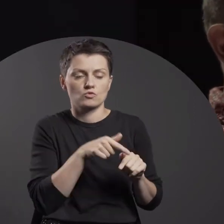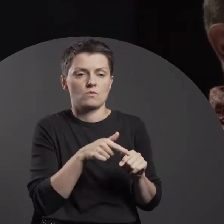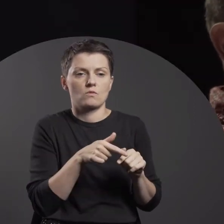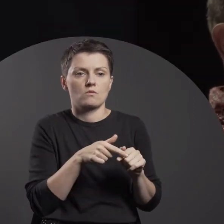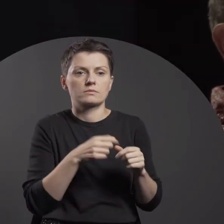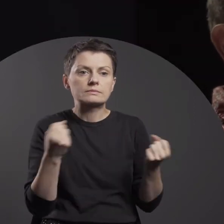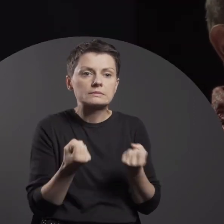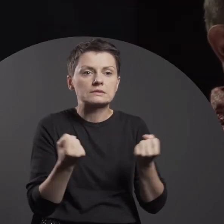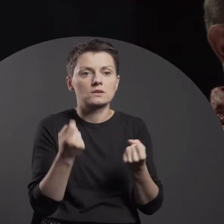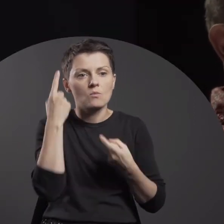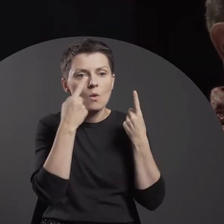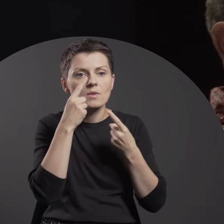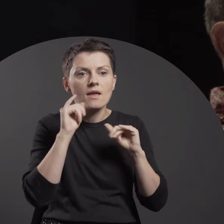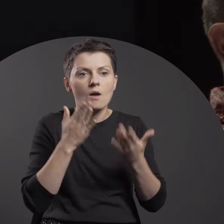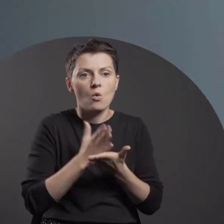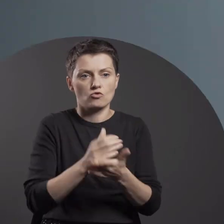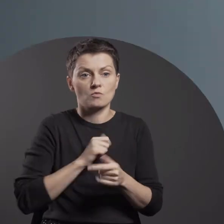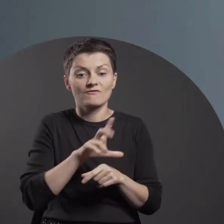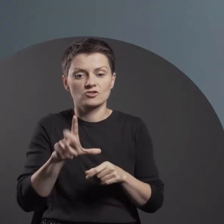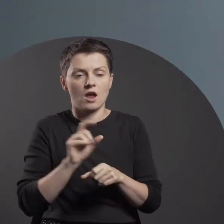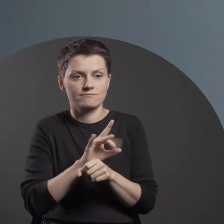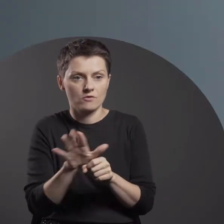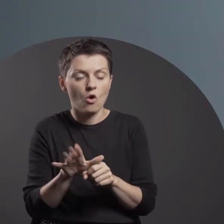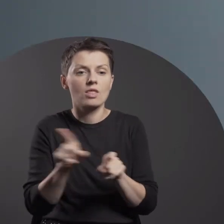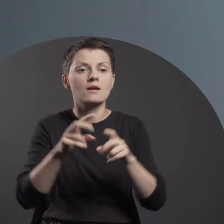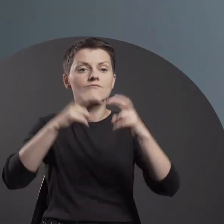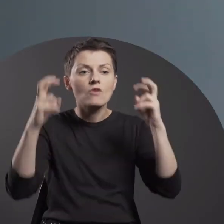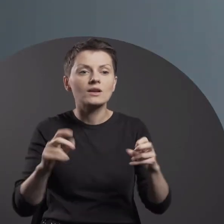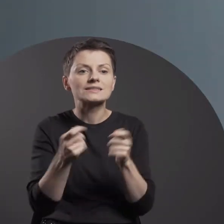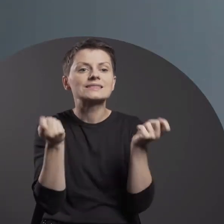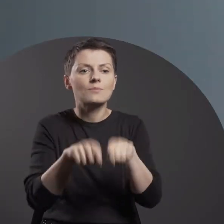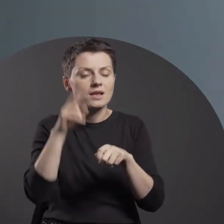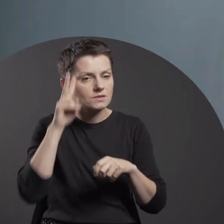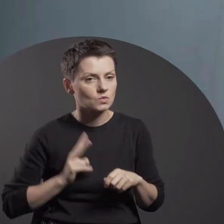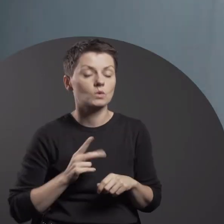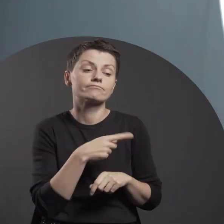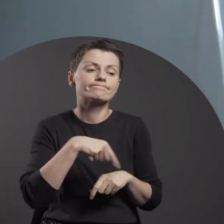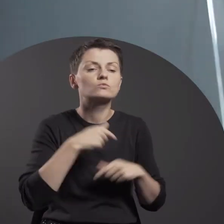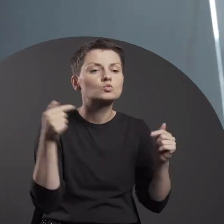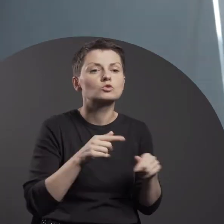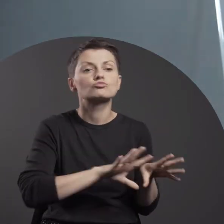and the closing of its doors to the general public. As an institution, we have been forced to go further online